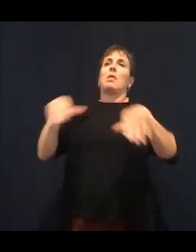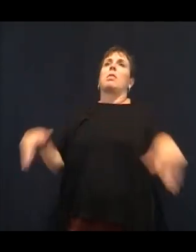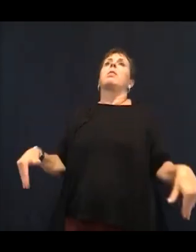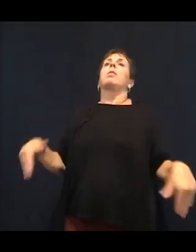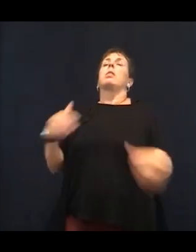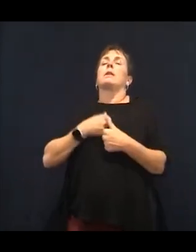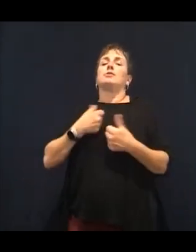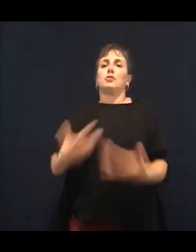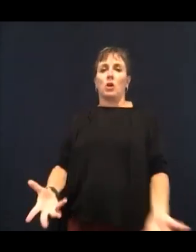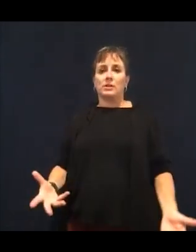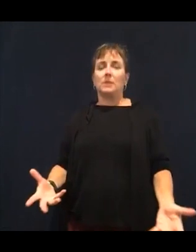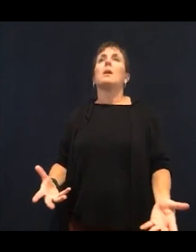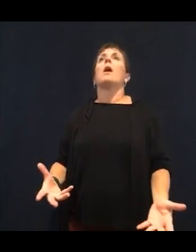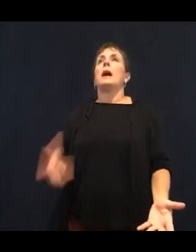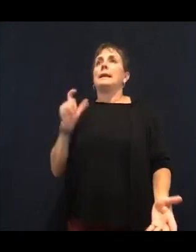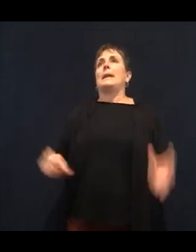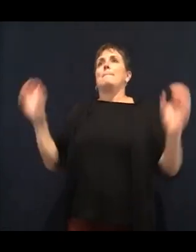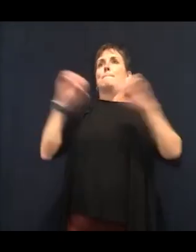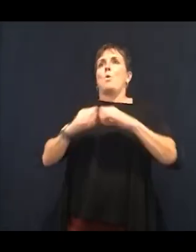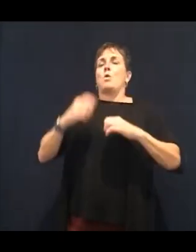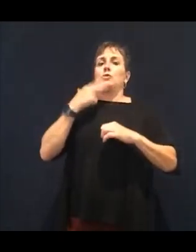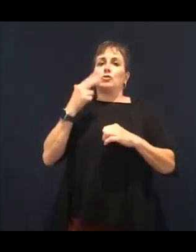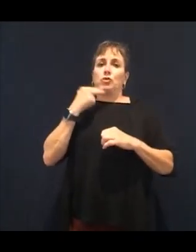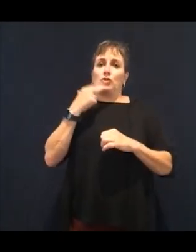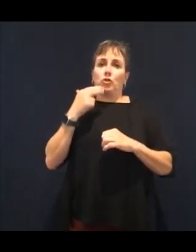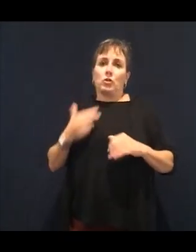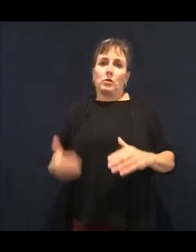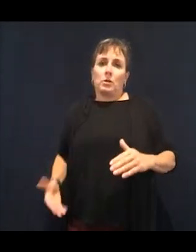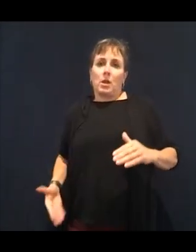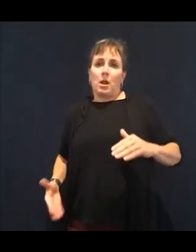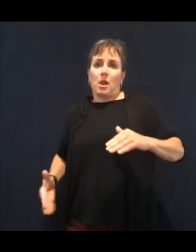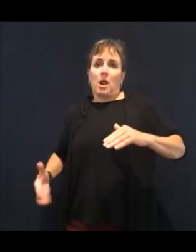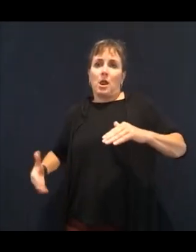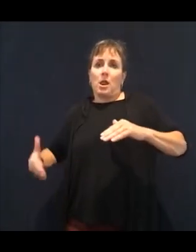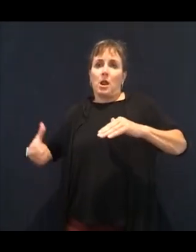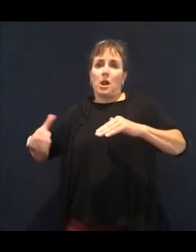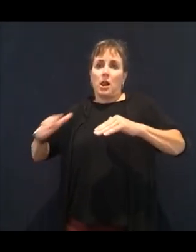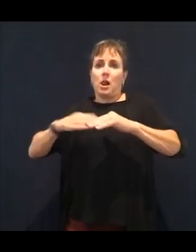day. And this actually puts it it really causes fatigue